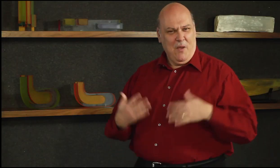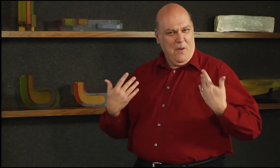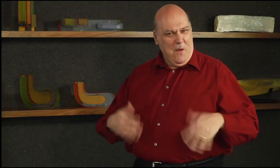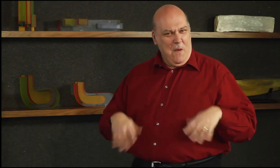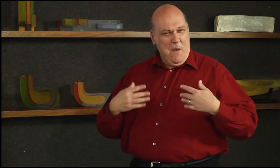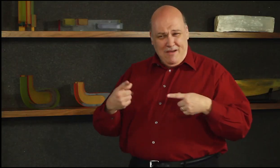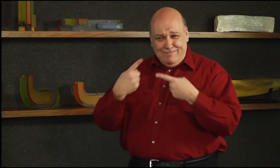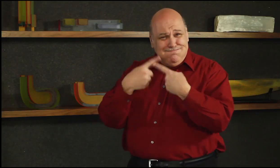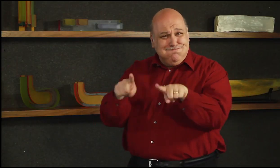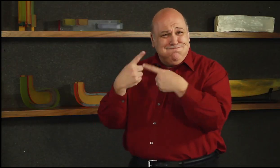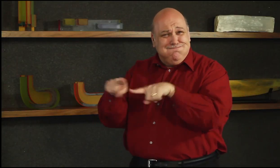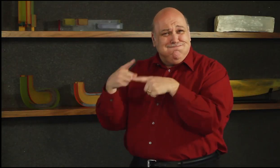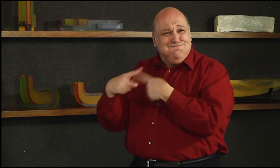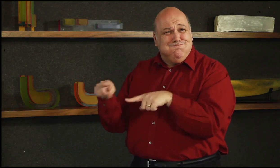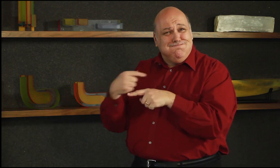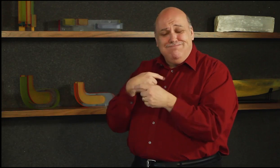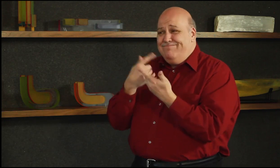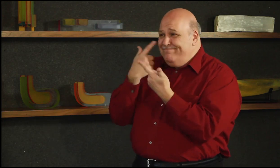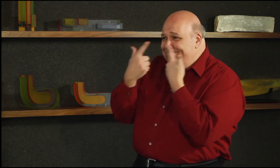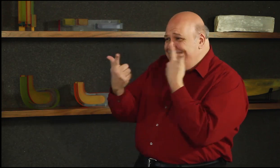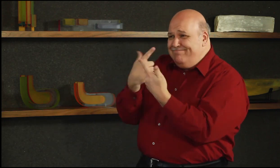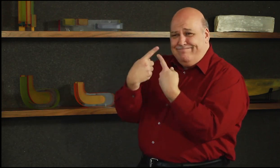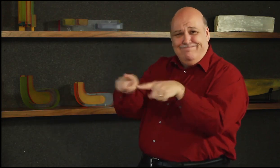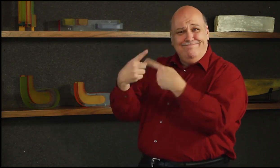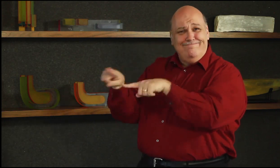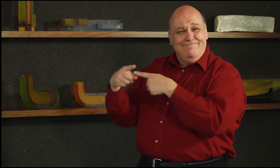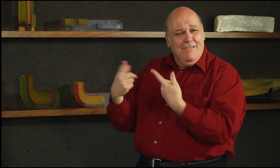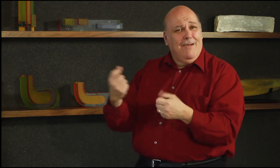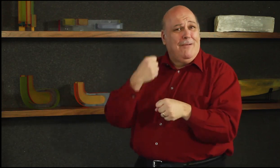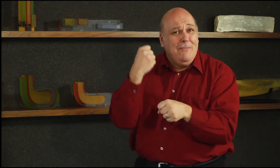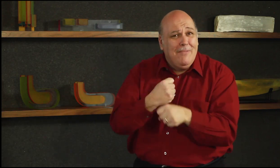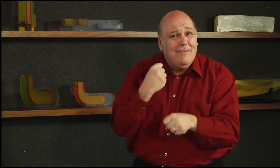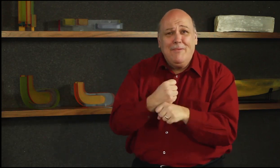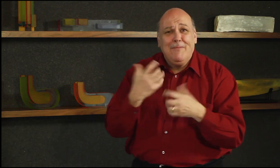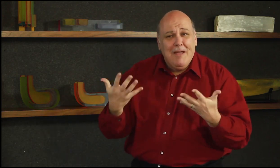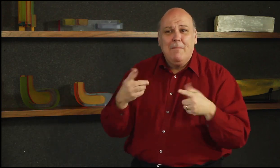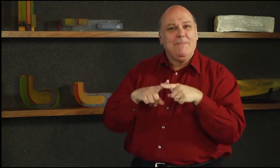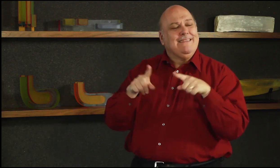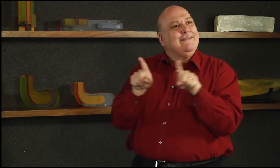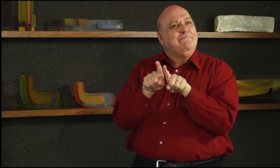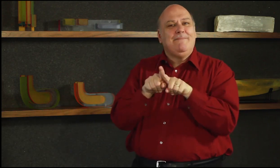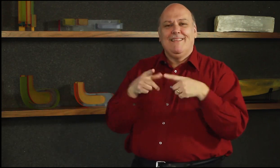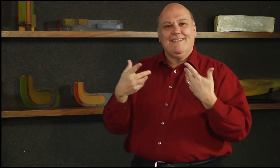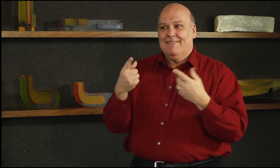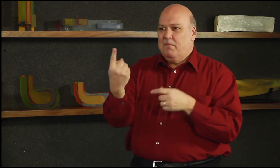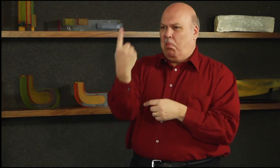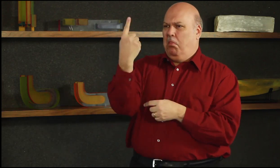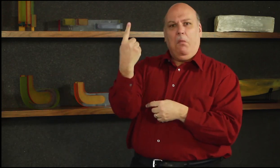It fascinates me when I meet different people